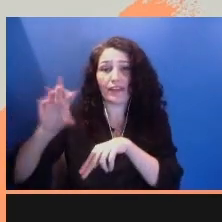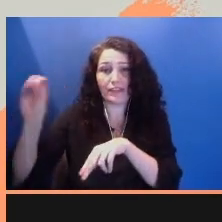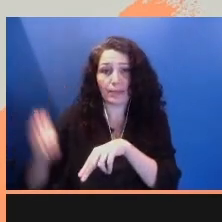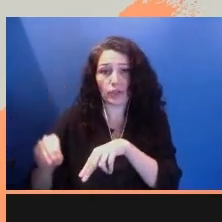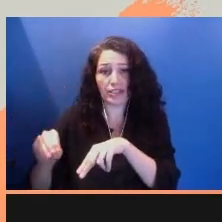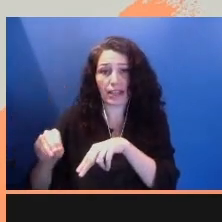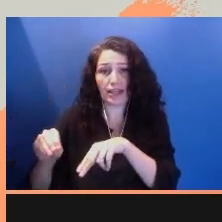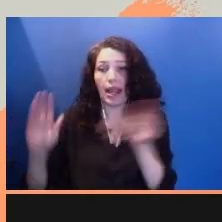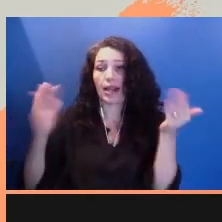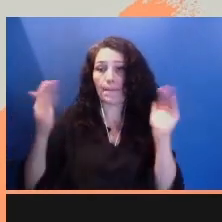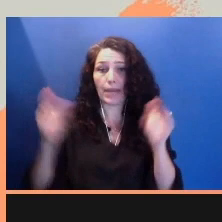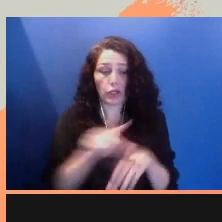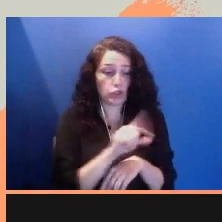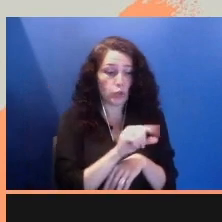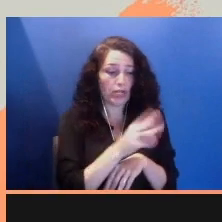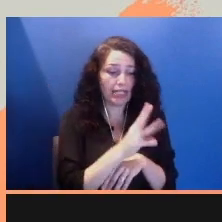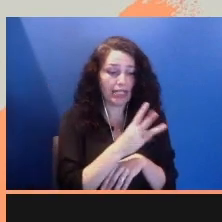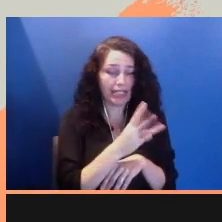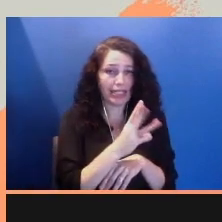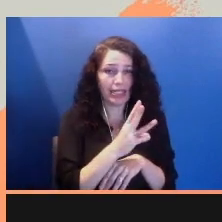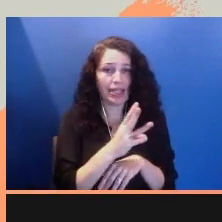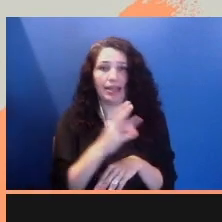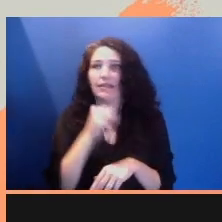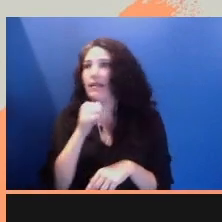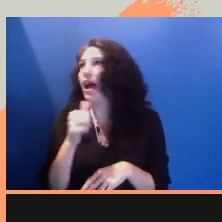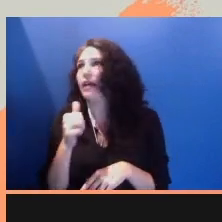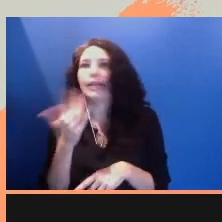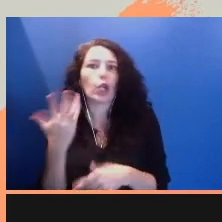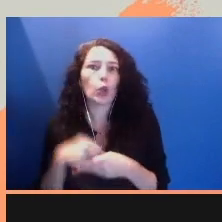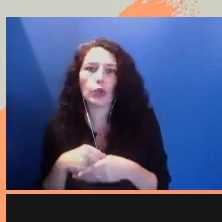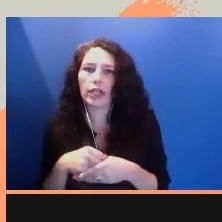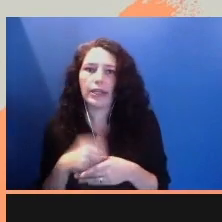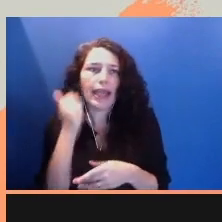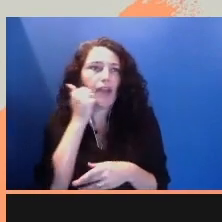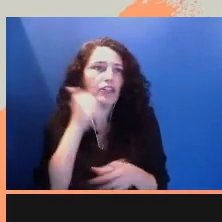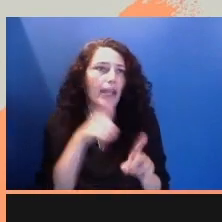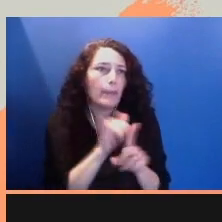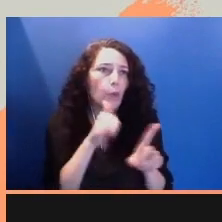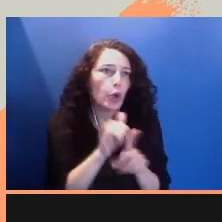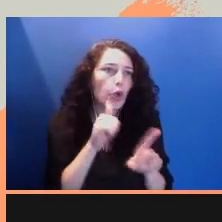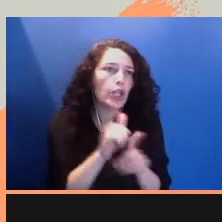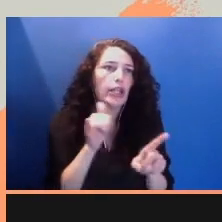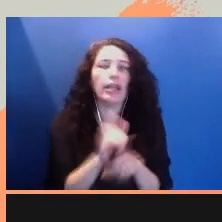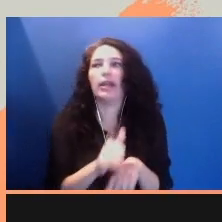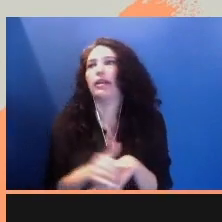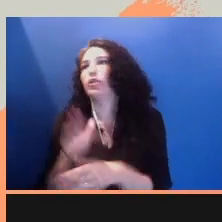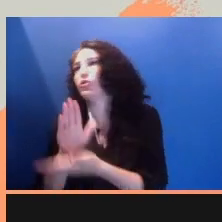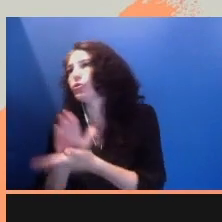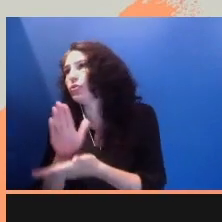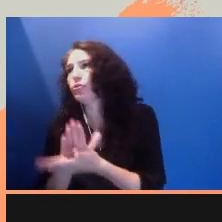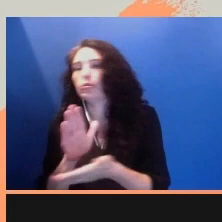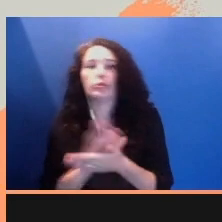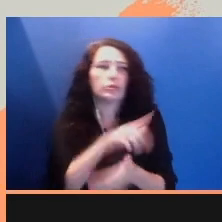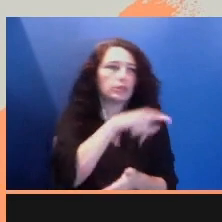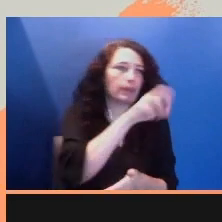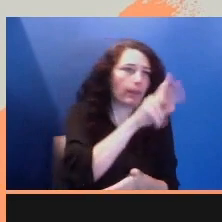And this does not include the daily acts of bullying in schools, at stores, parking lots, gas stations, parks.